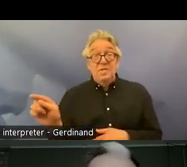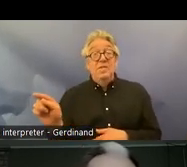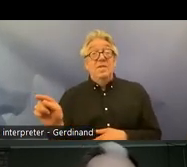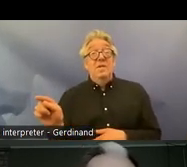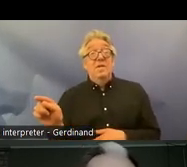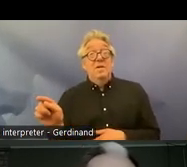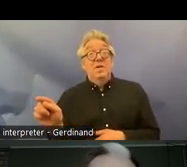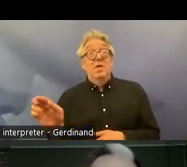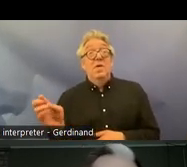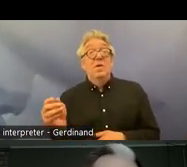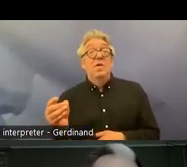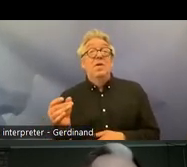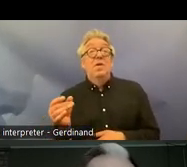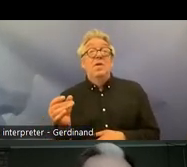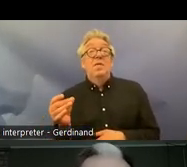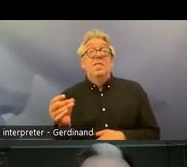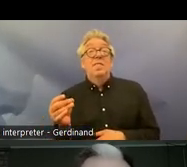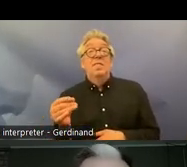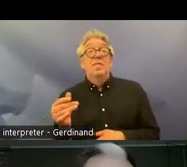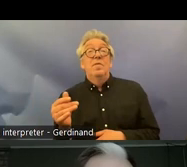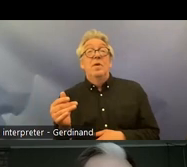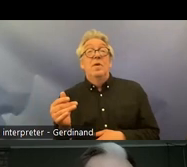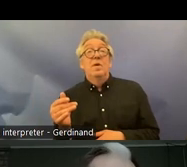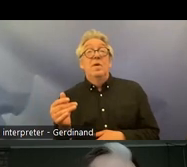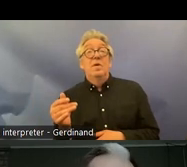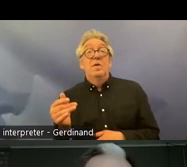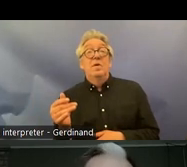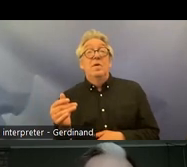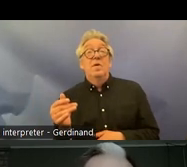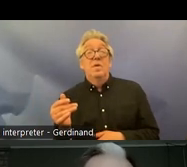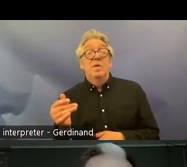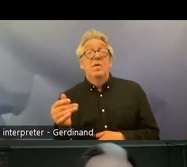incorporation as at the level of regular National